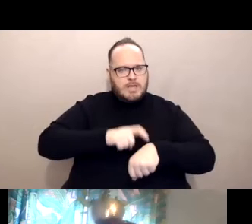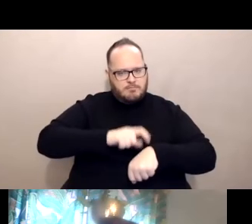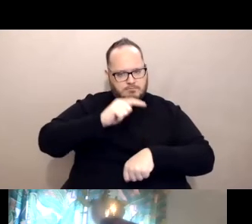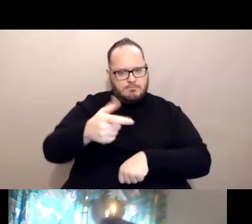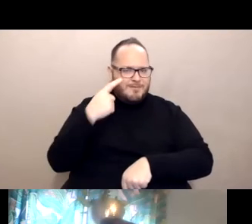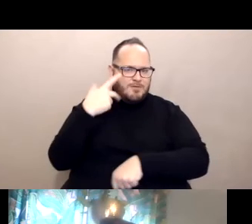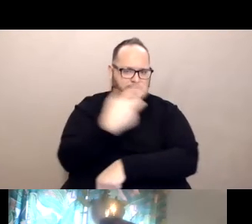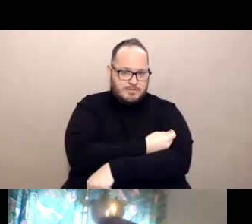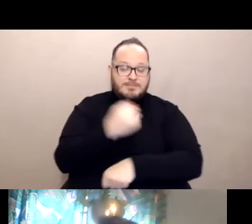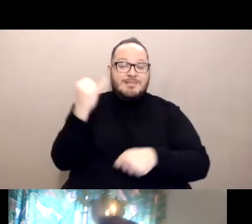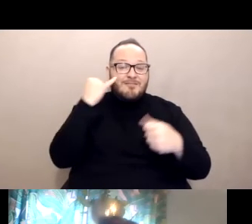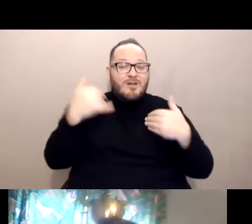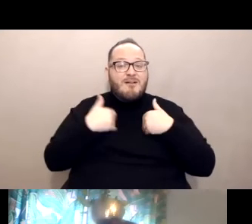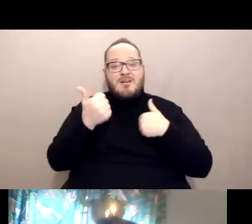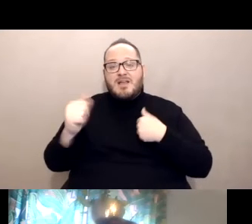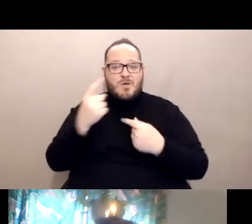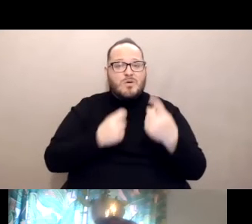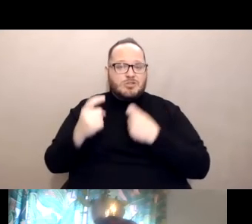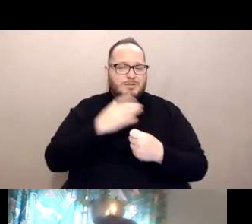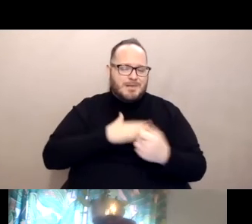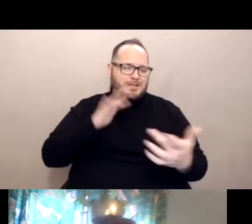please reach out to us. Next slide, please.